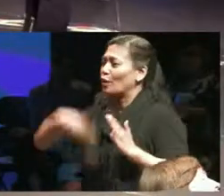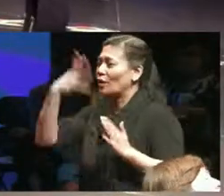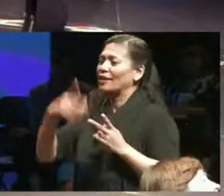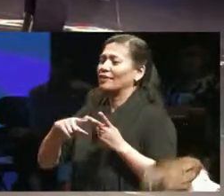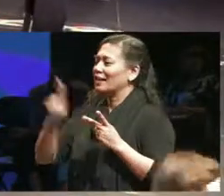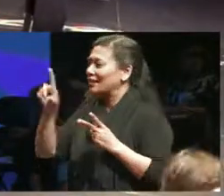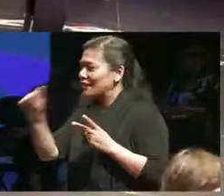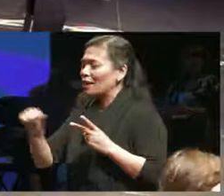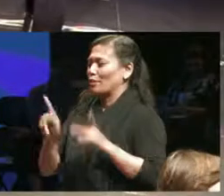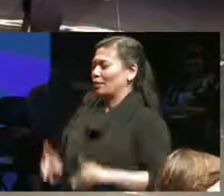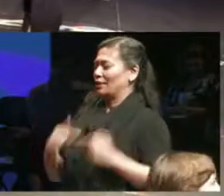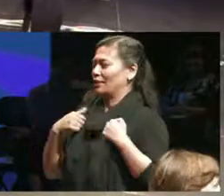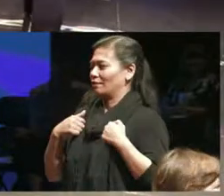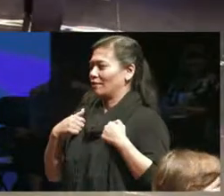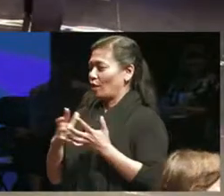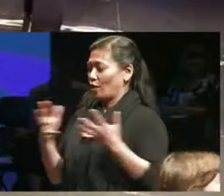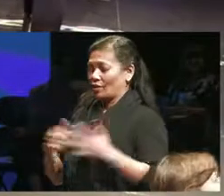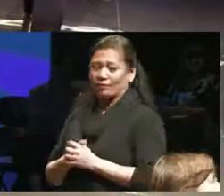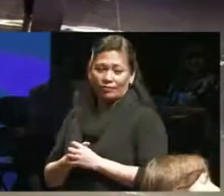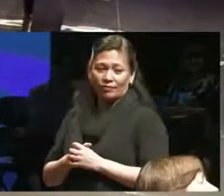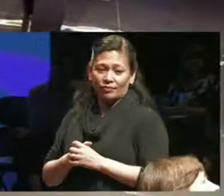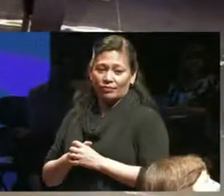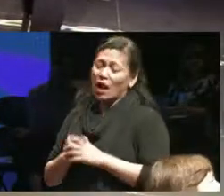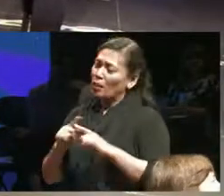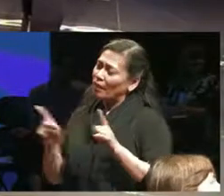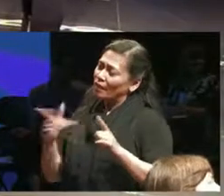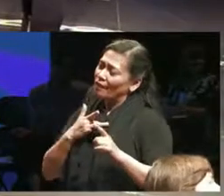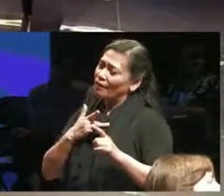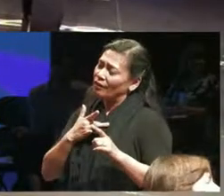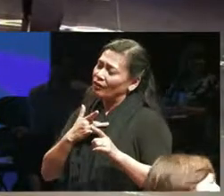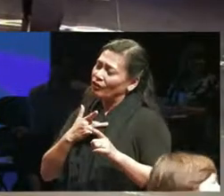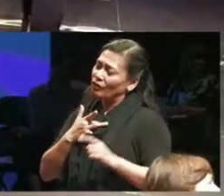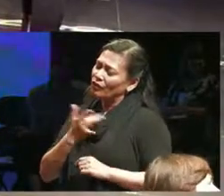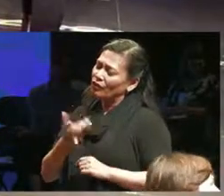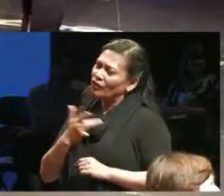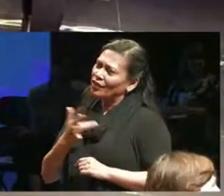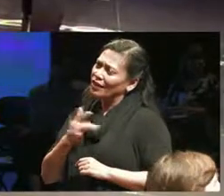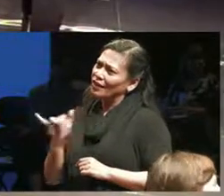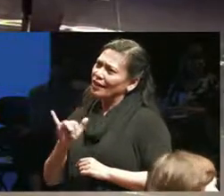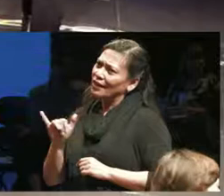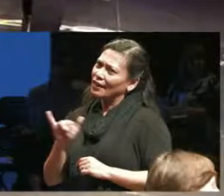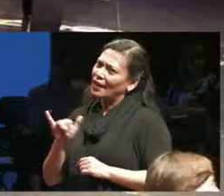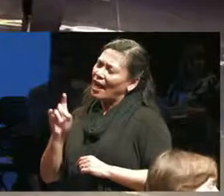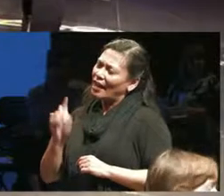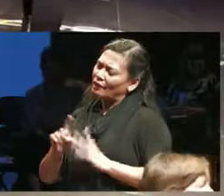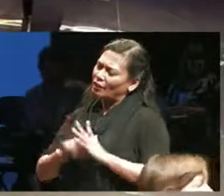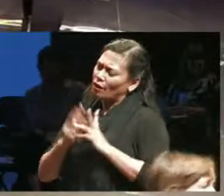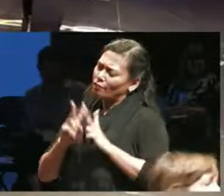whole lot and I feel I feel like I have to start watching it questioning that